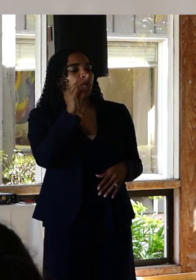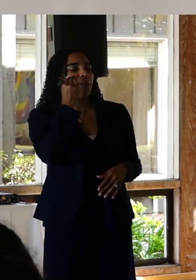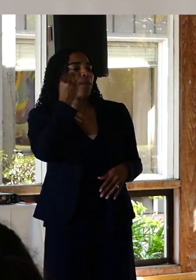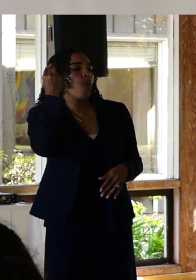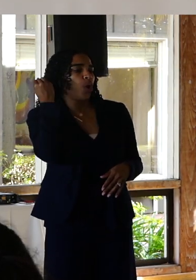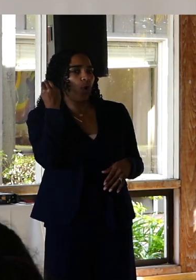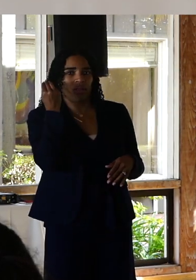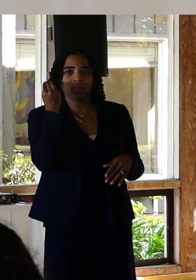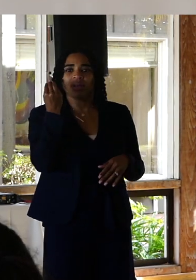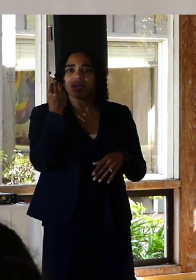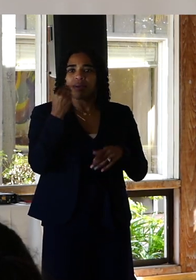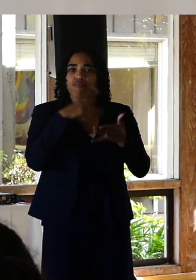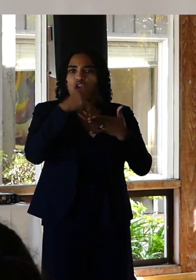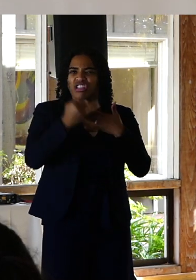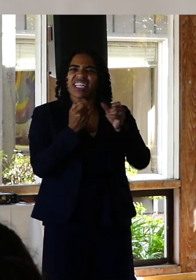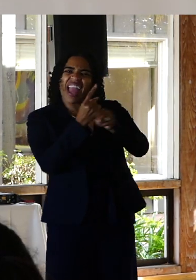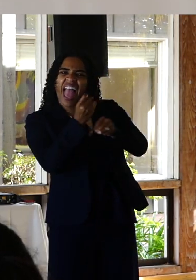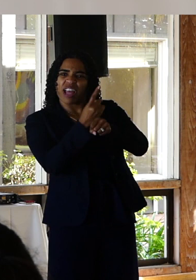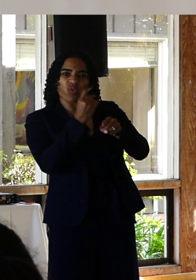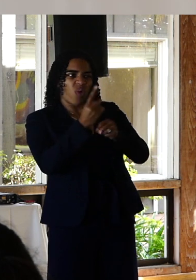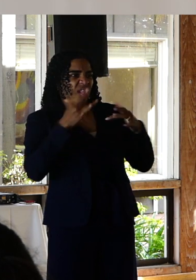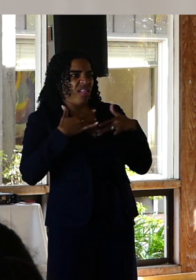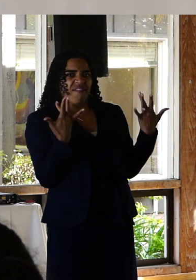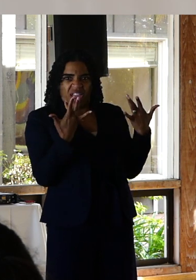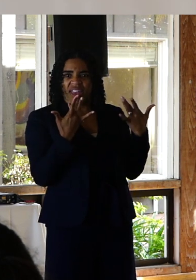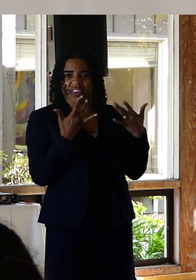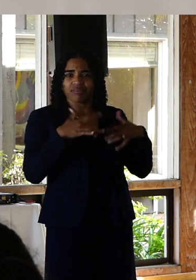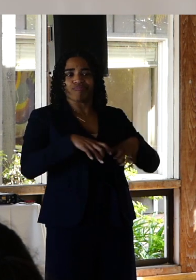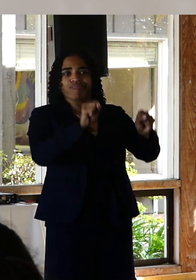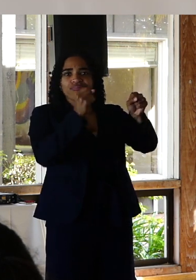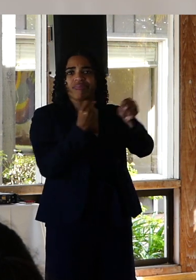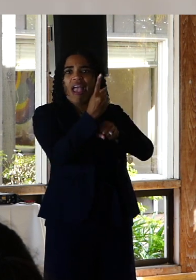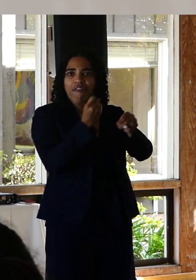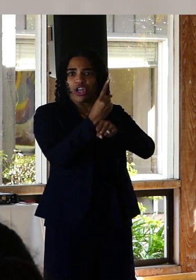Remembrance Day which is an annual event that is hosted to remember the